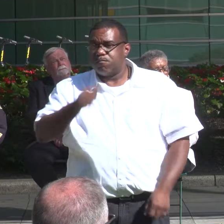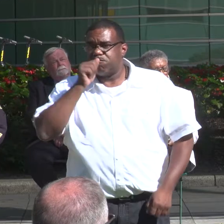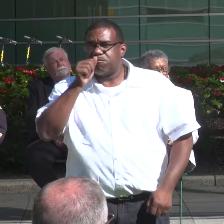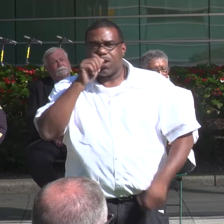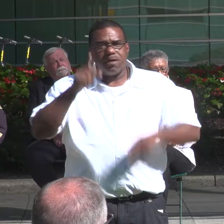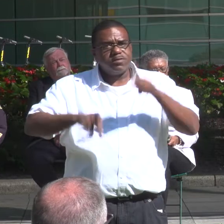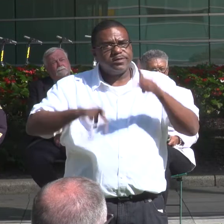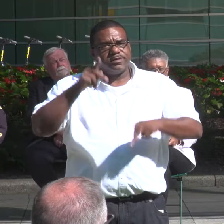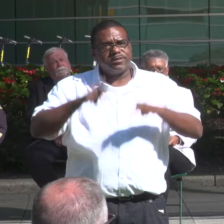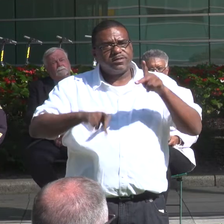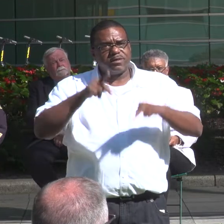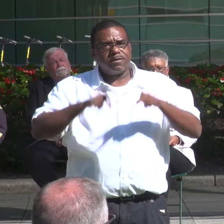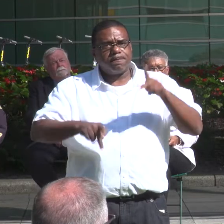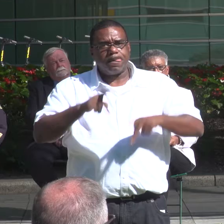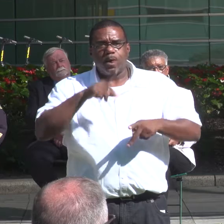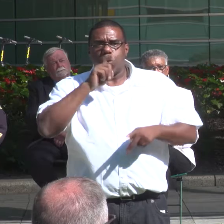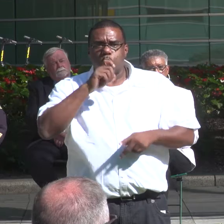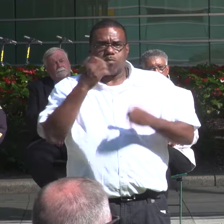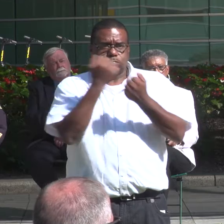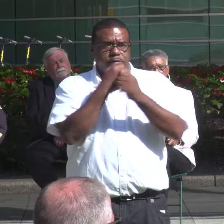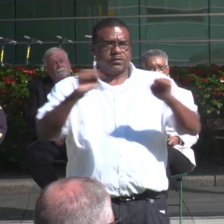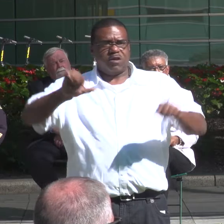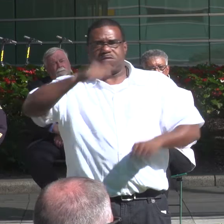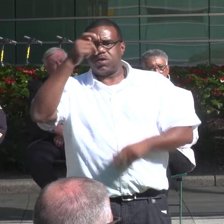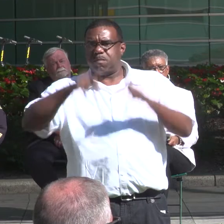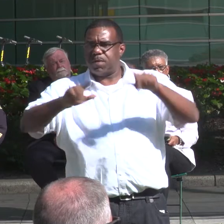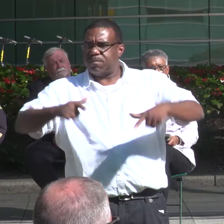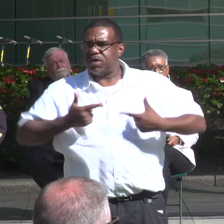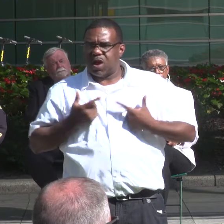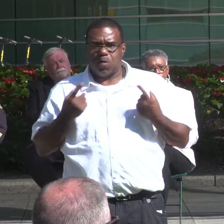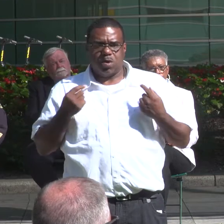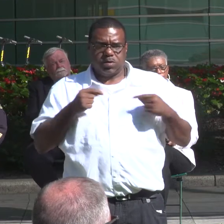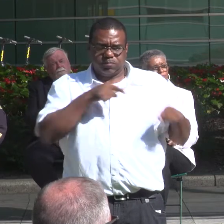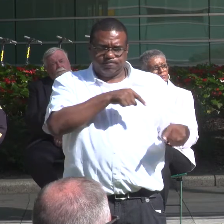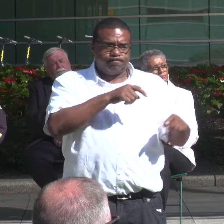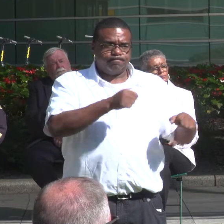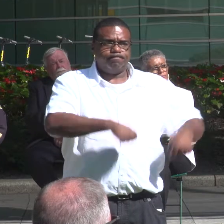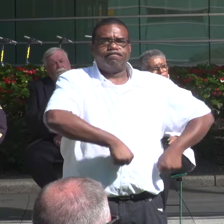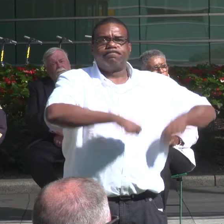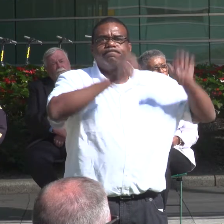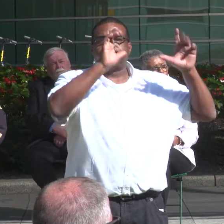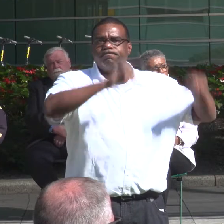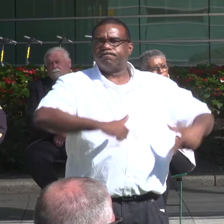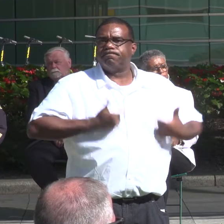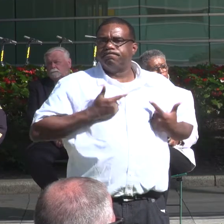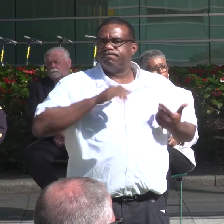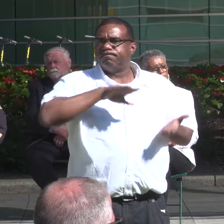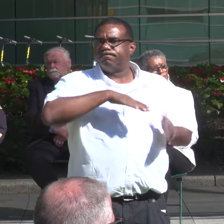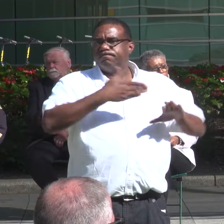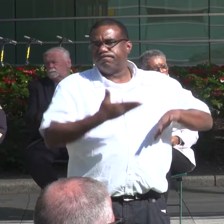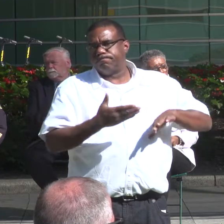CITIZENS IN ORDER TO SAVE OTHR LIVES GAVE THEIRS WILLINGLY AD